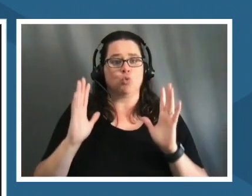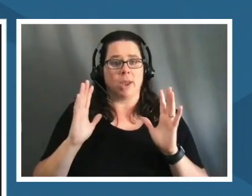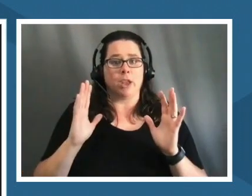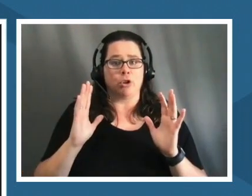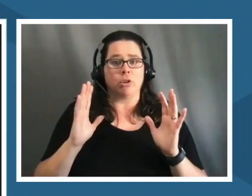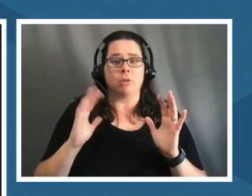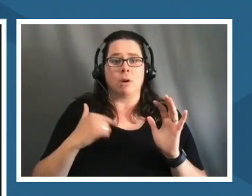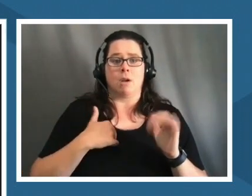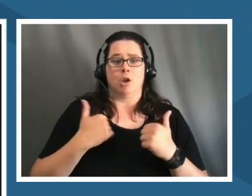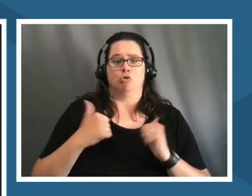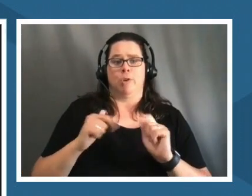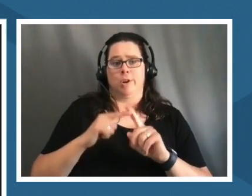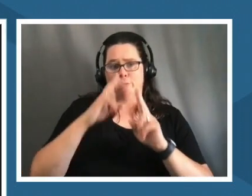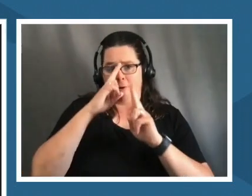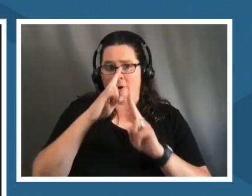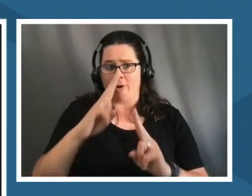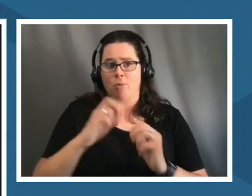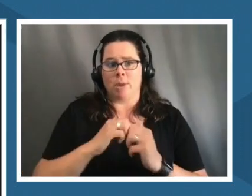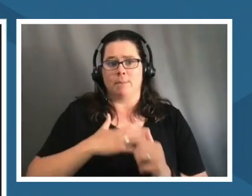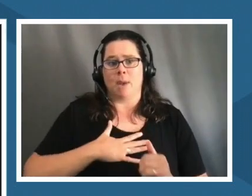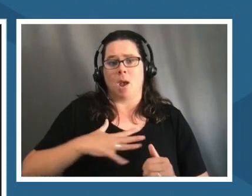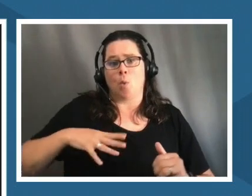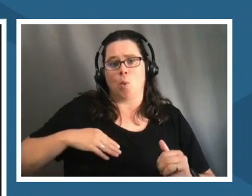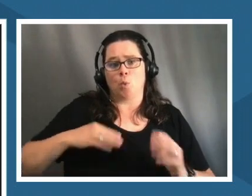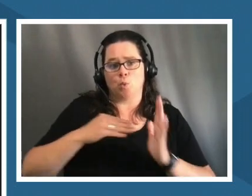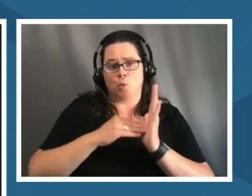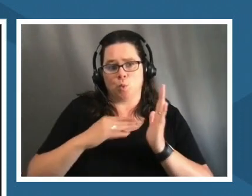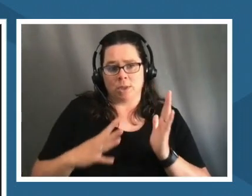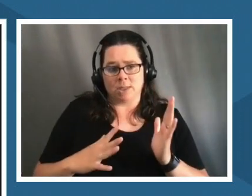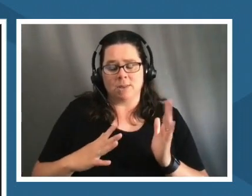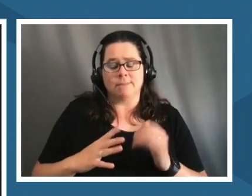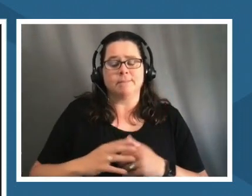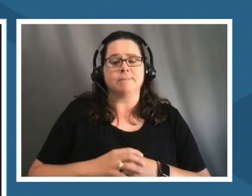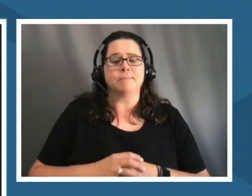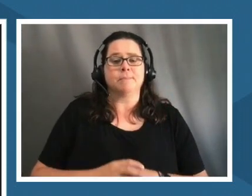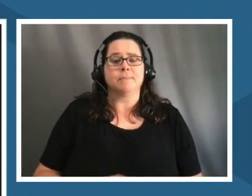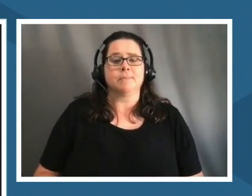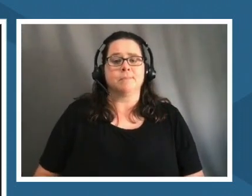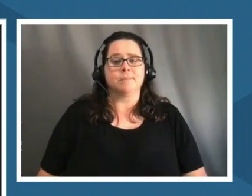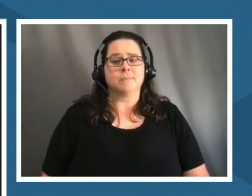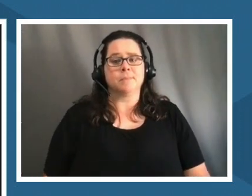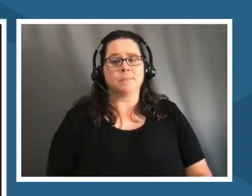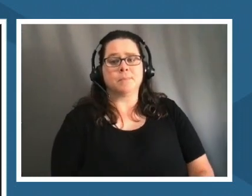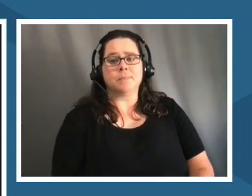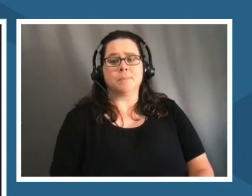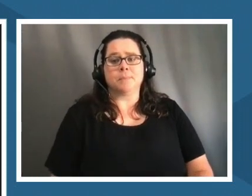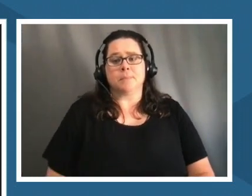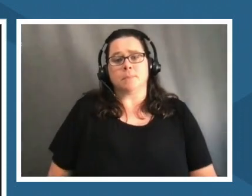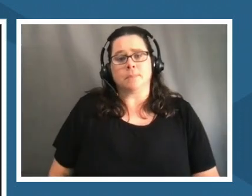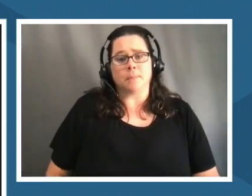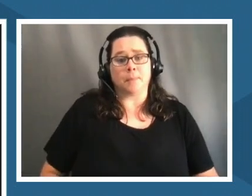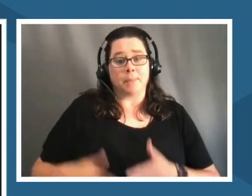honor that with my own students even though i am a navajo indigenous